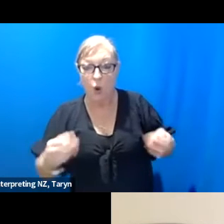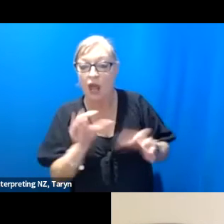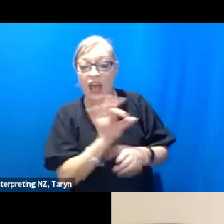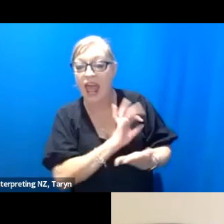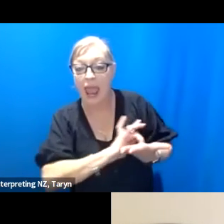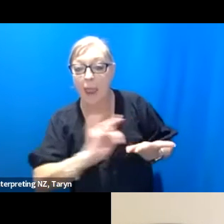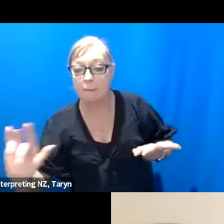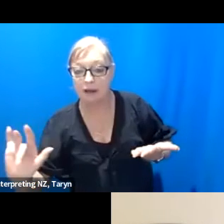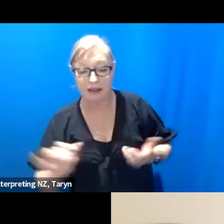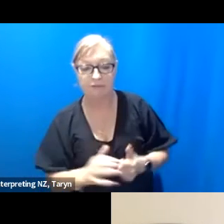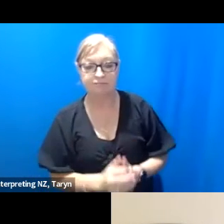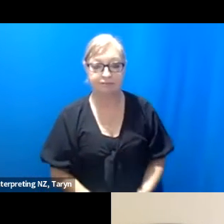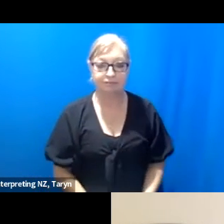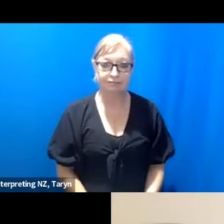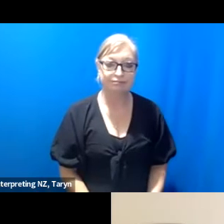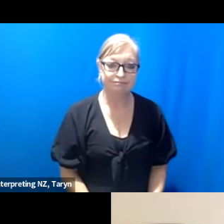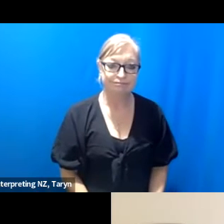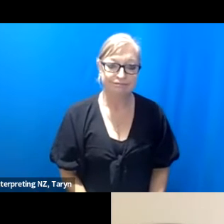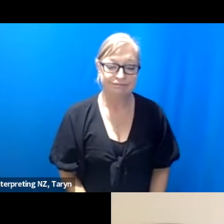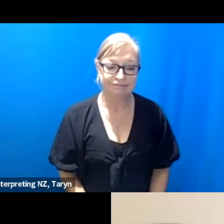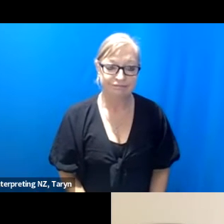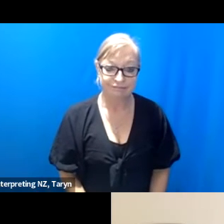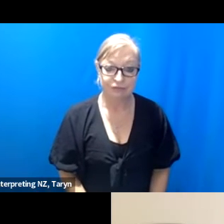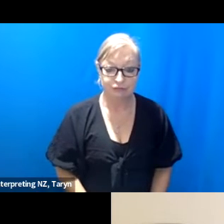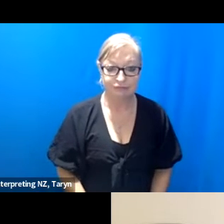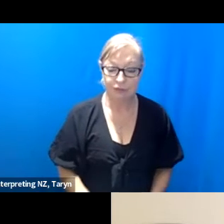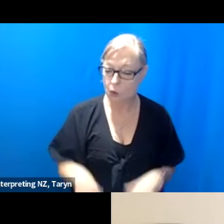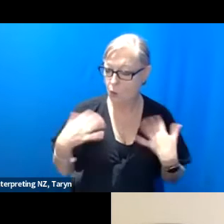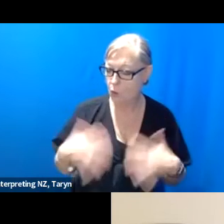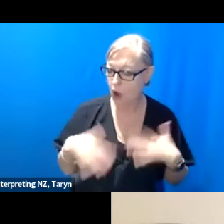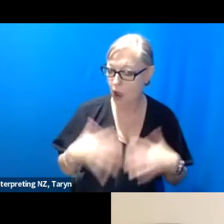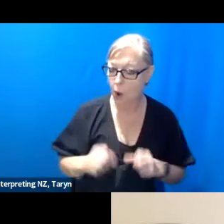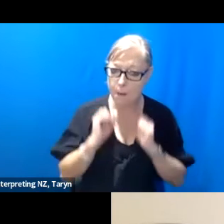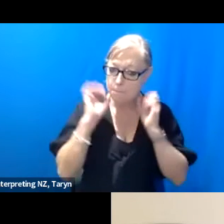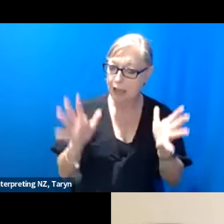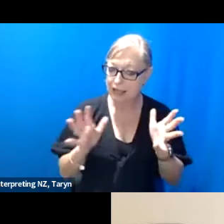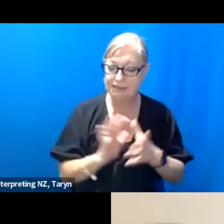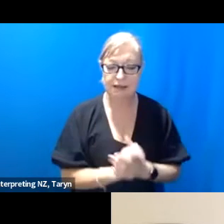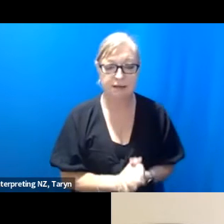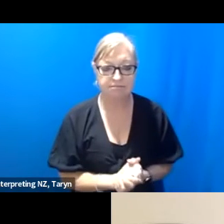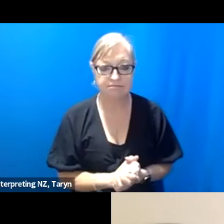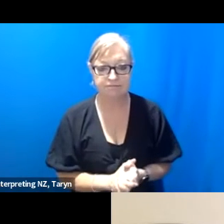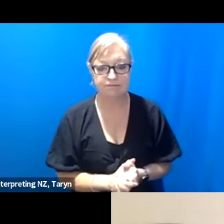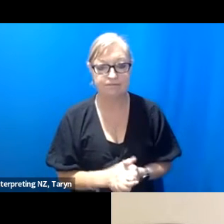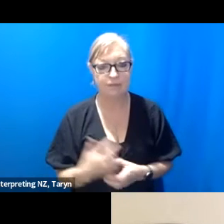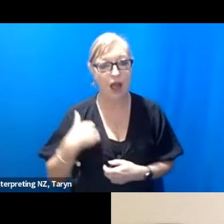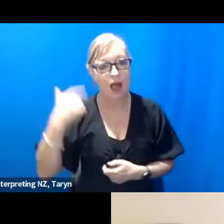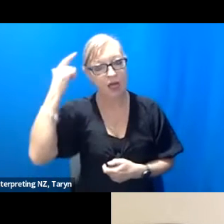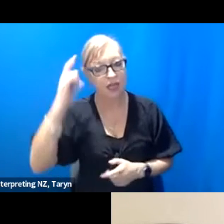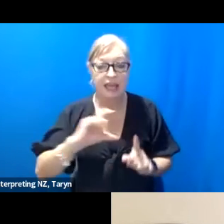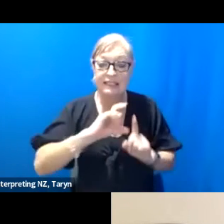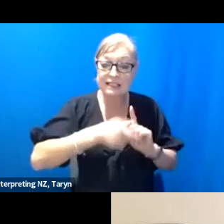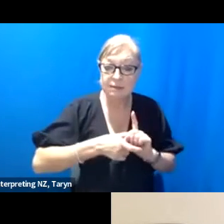Wow, that's amazing that I think, you know, disability or crip knowledge comes together